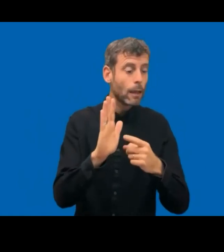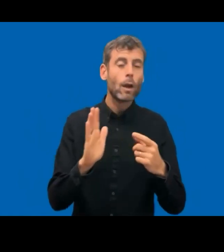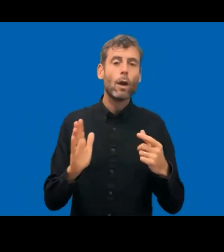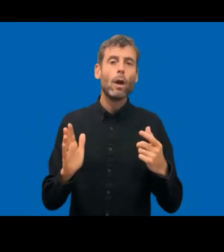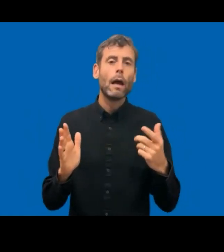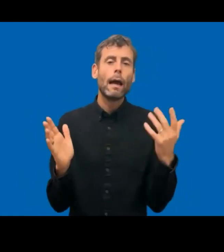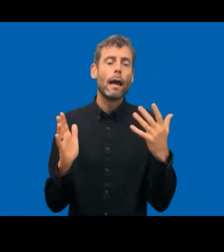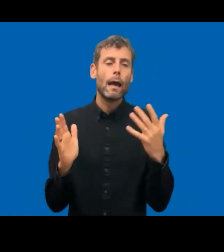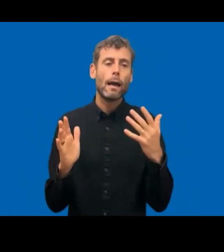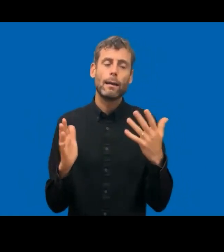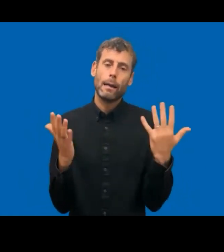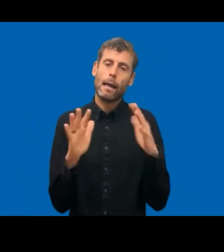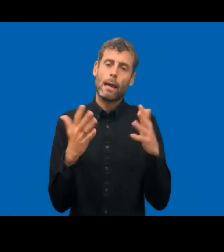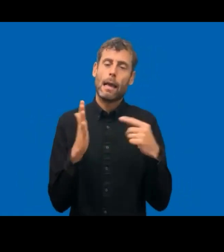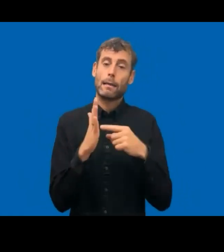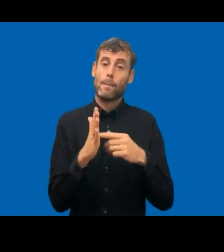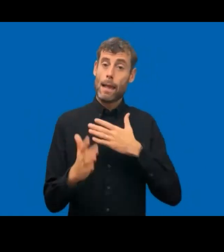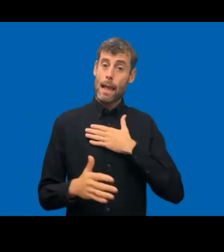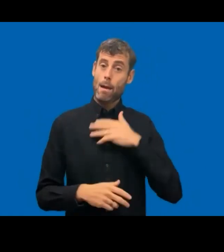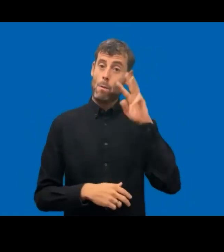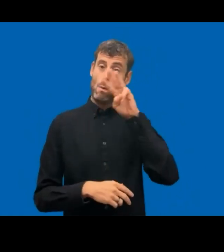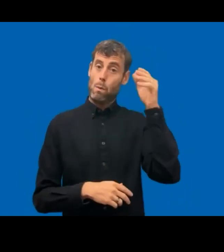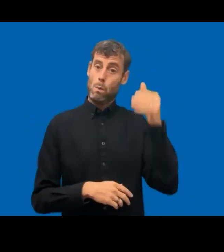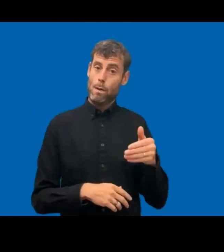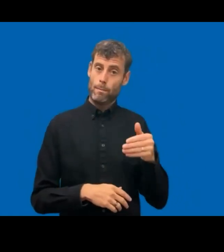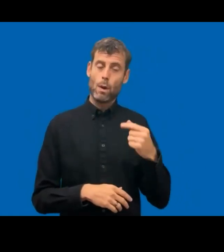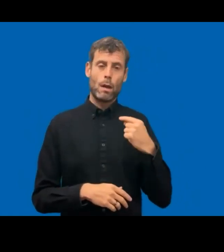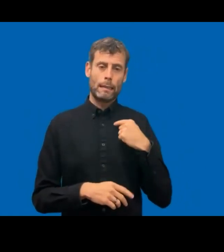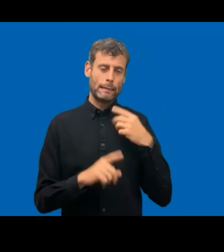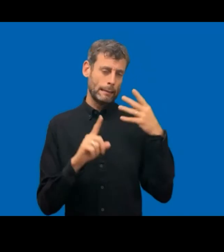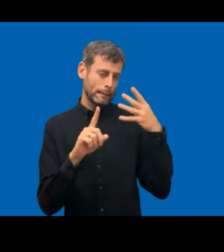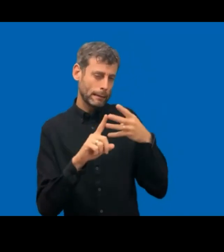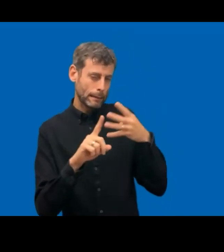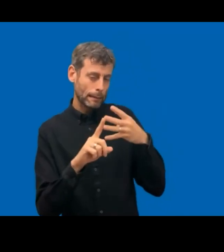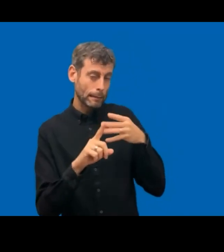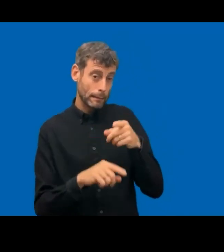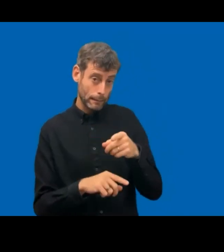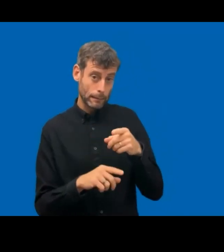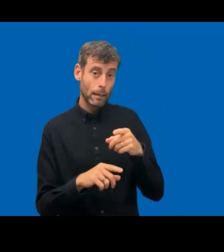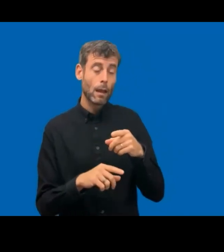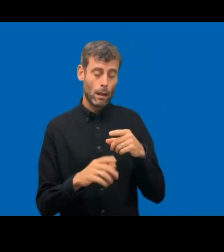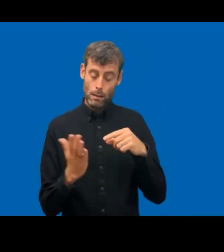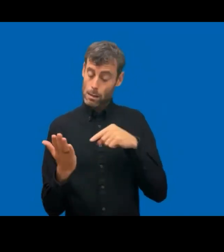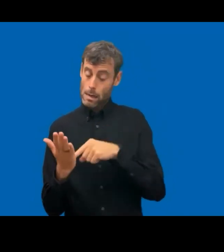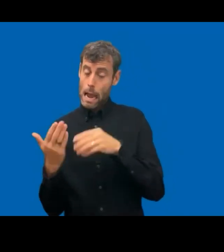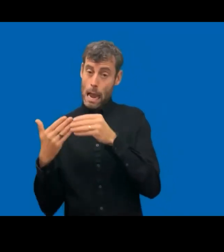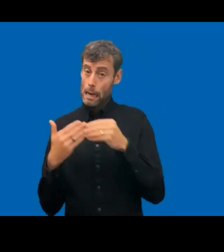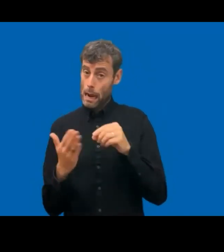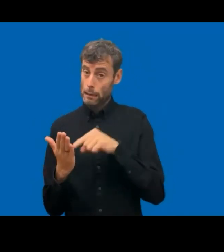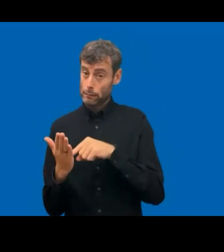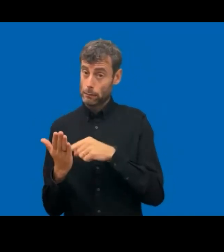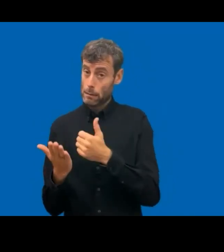on our website so that we can help people test themselves and they can use tools or hire